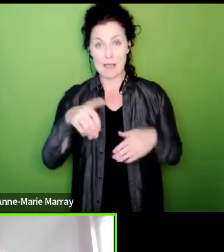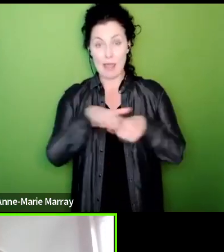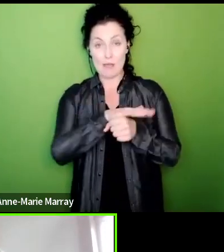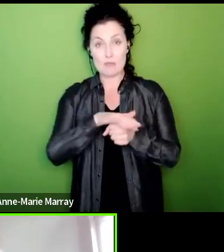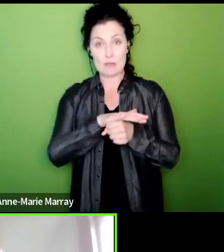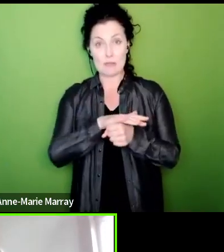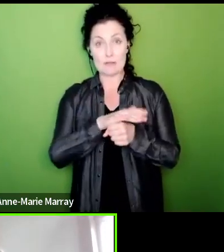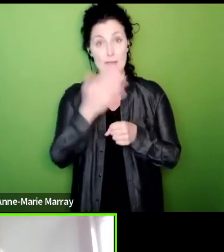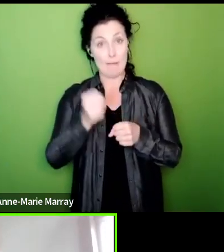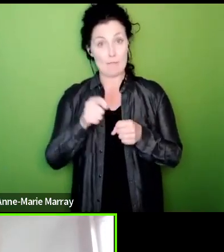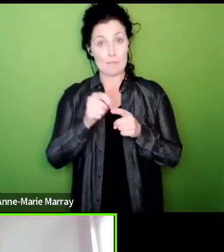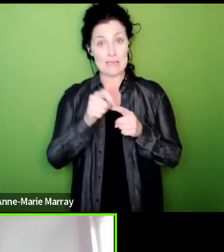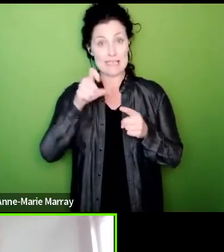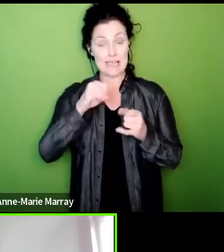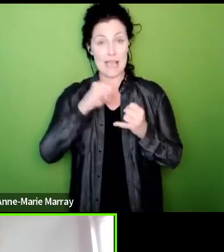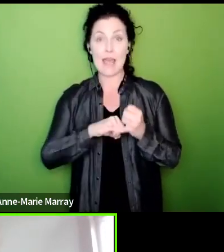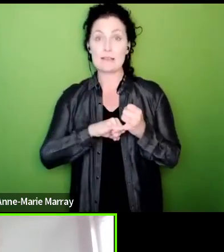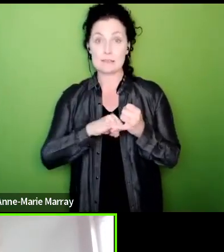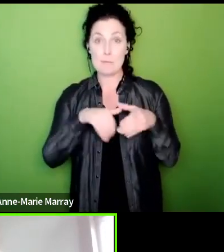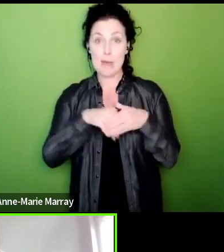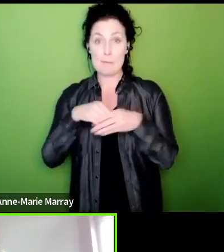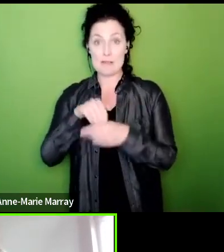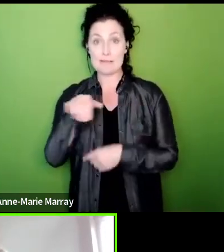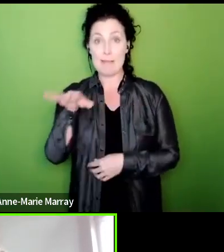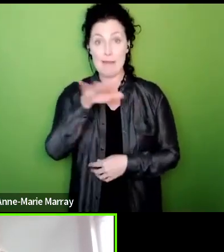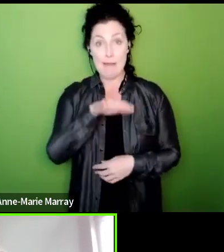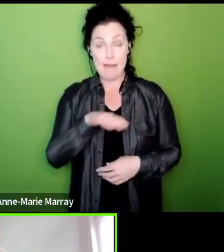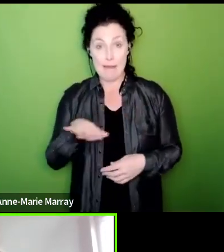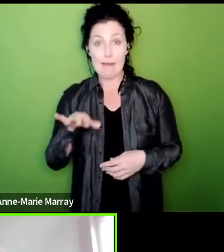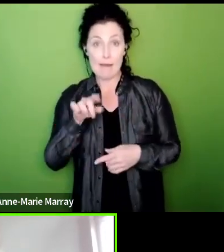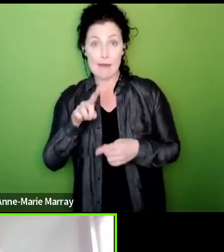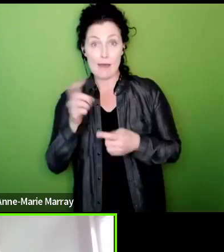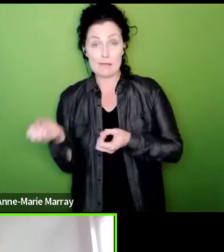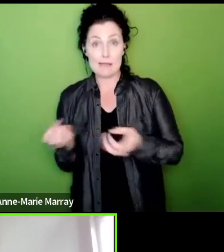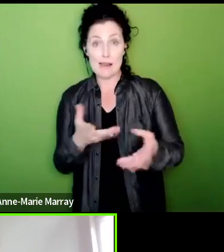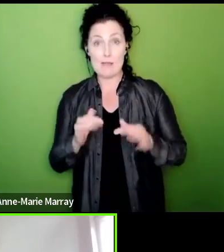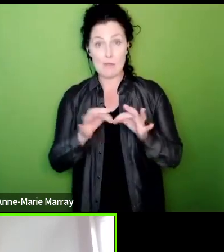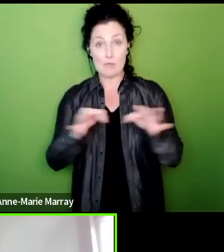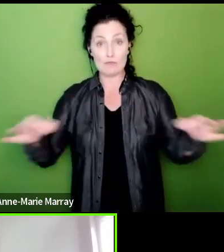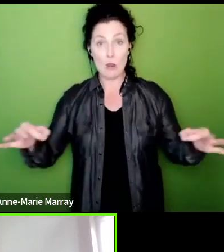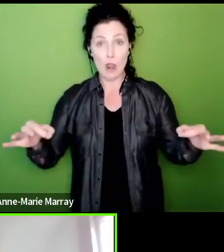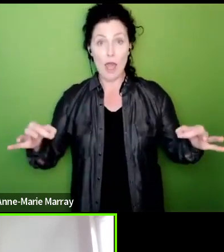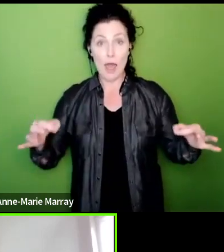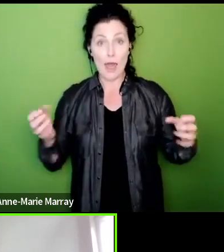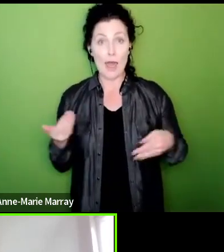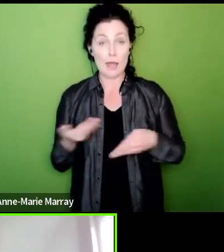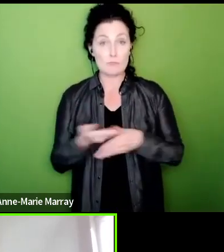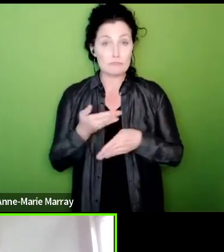members delivering frontline services can now be called upon to take industrial action 67 of